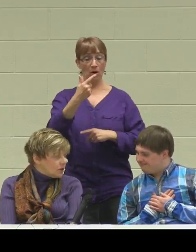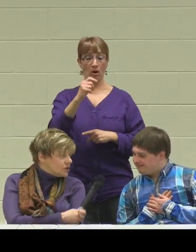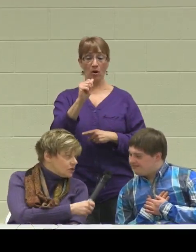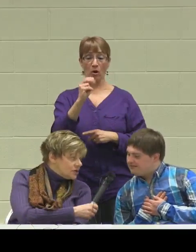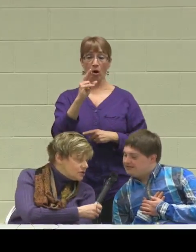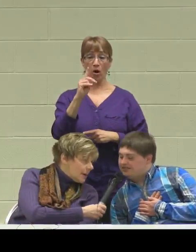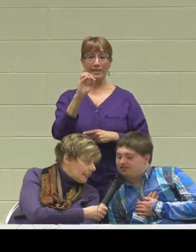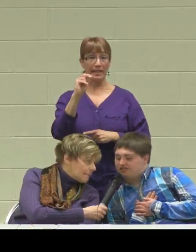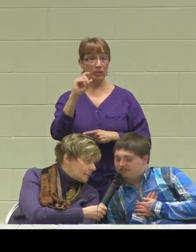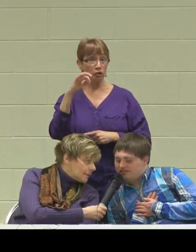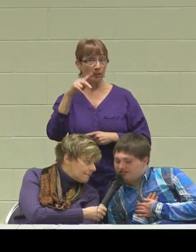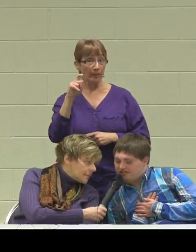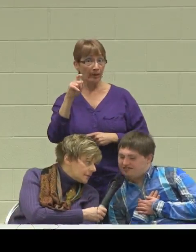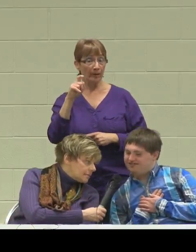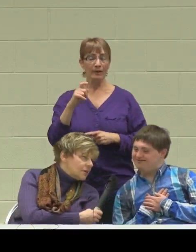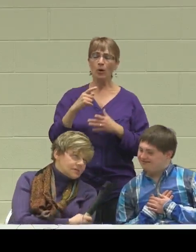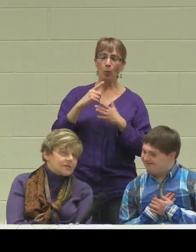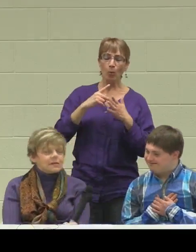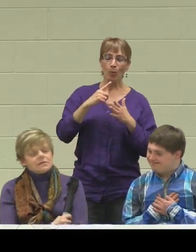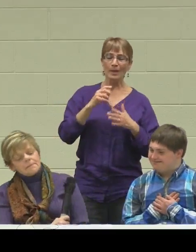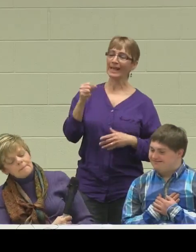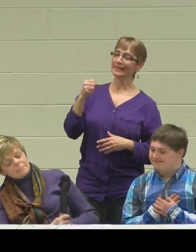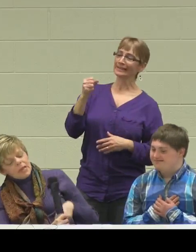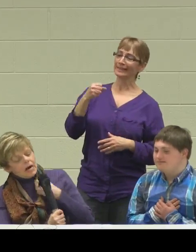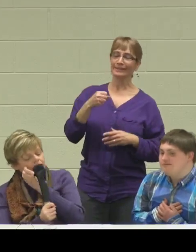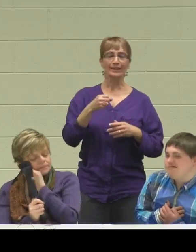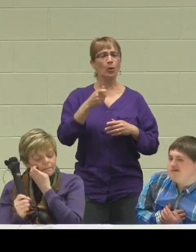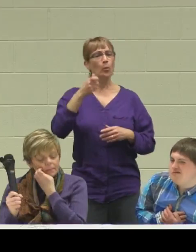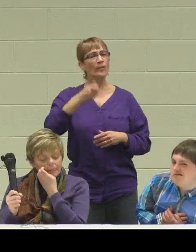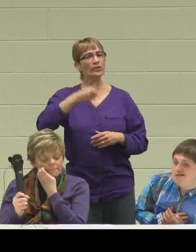What did the judge say? "Yes, yes, yes." Yes, yes, yes.